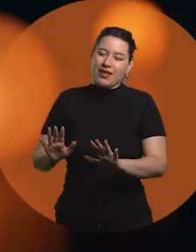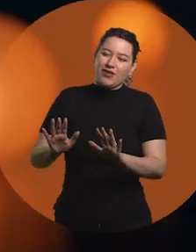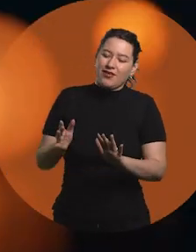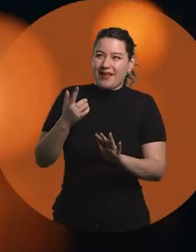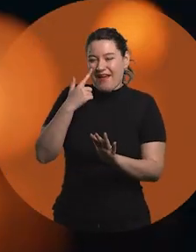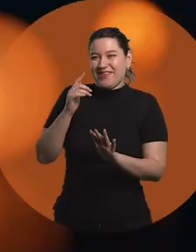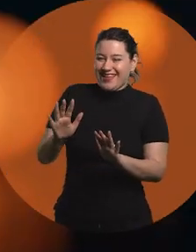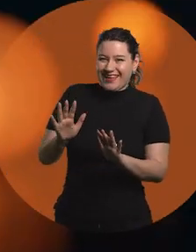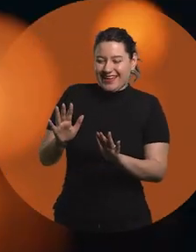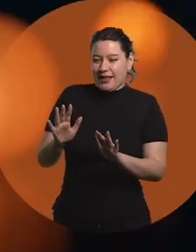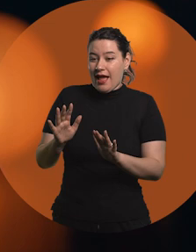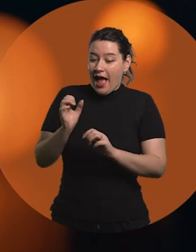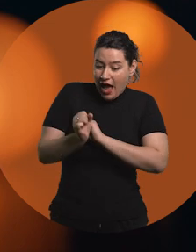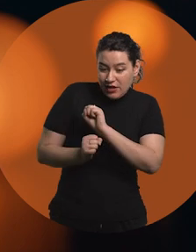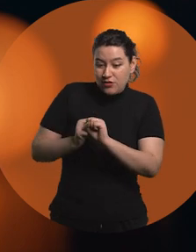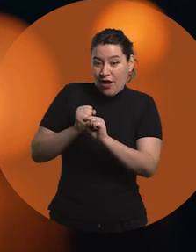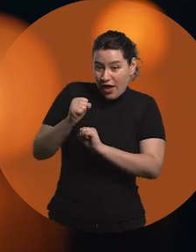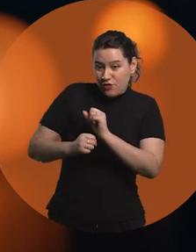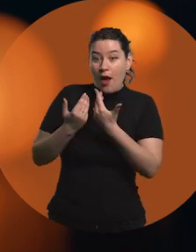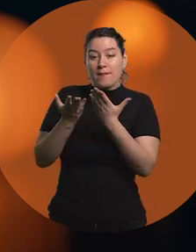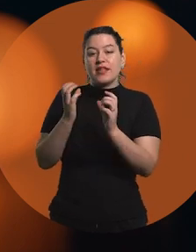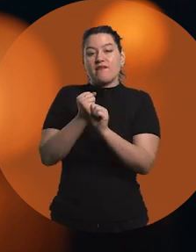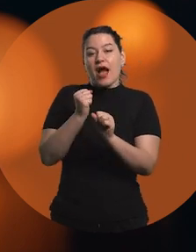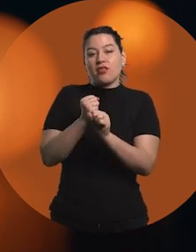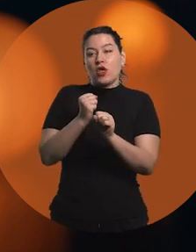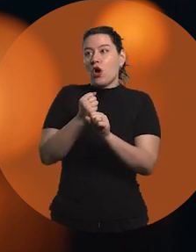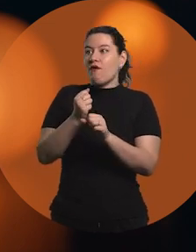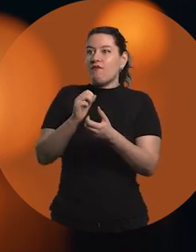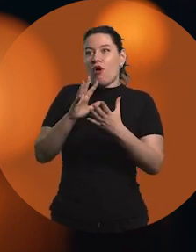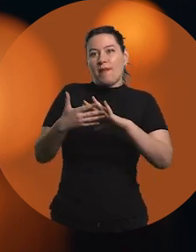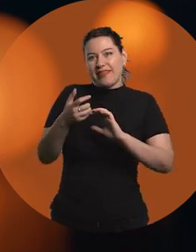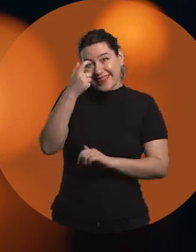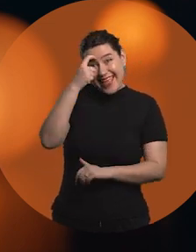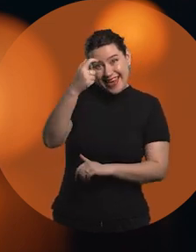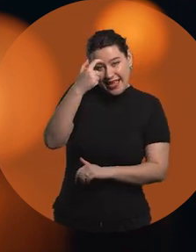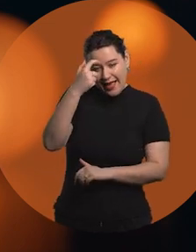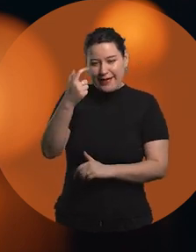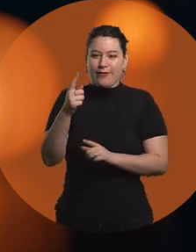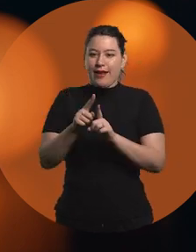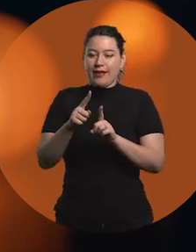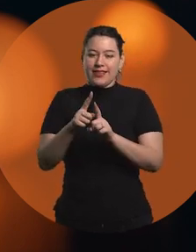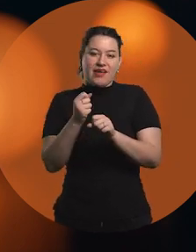Let's see, in the first years I started in technical roles where perhaps the contribution is more individual,